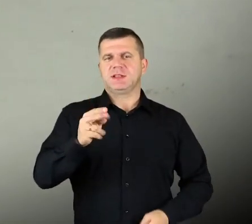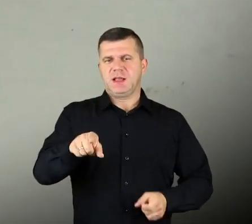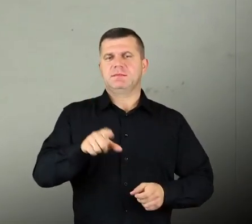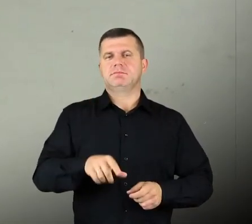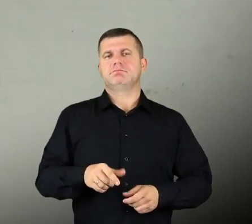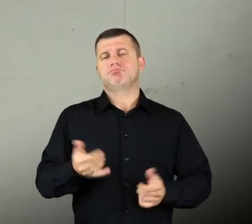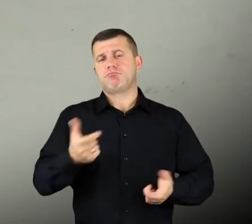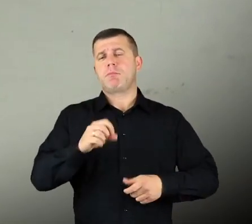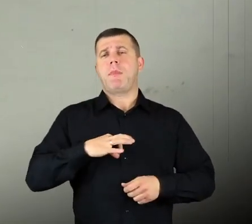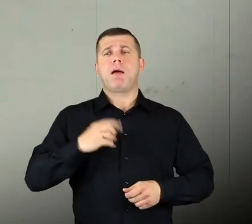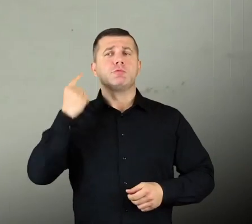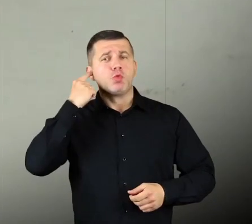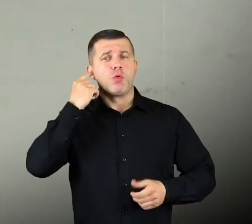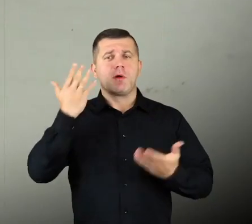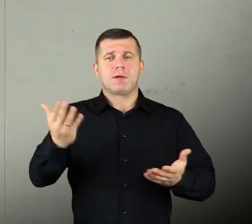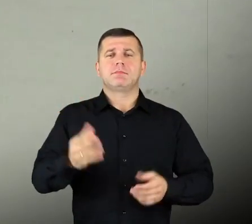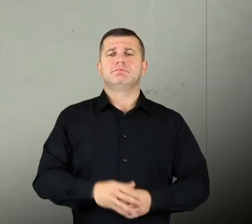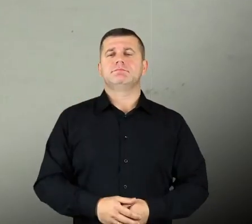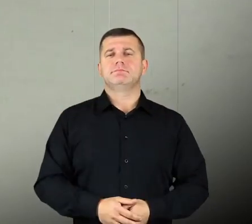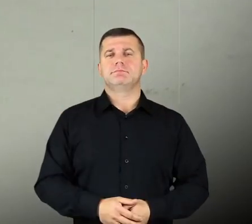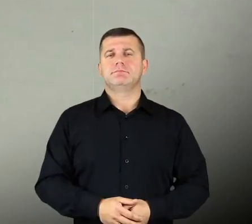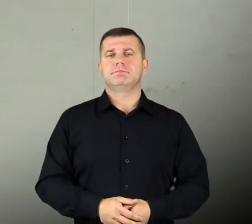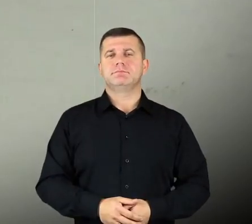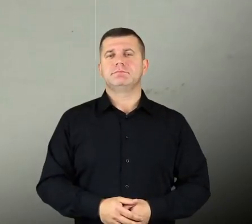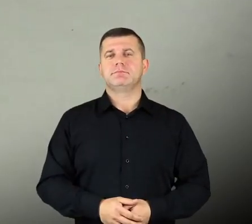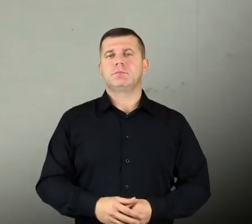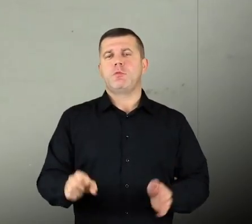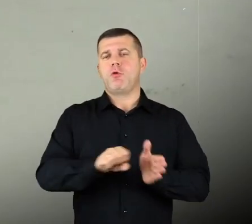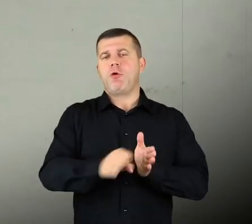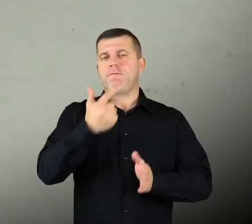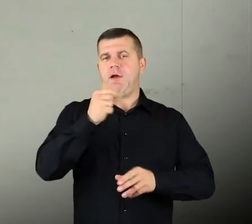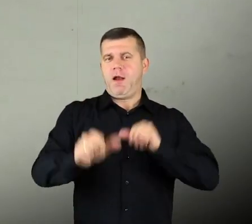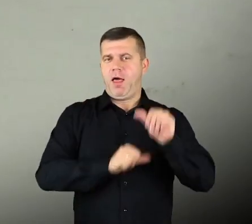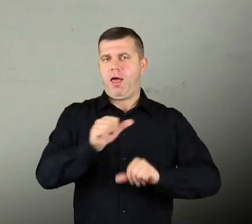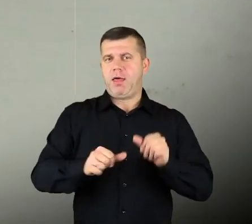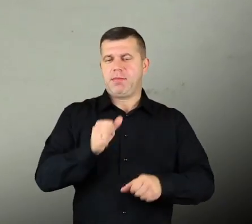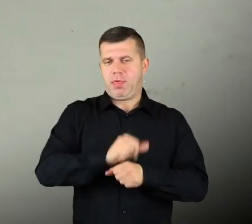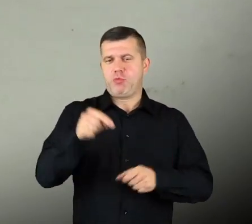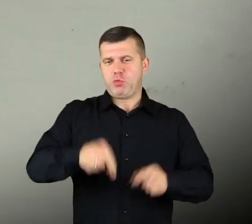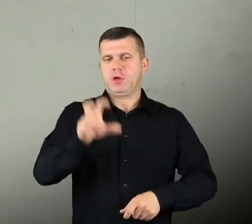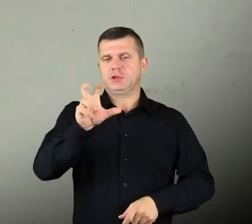So, in spirit of obedience to my congregation, I’ve been here for those two years, in Czerwińsk – I work,